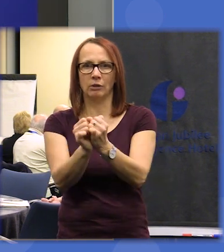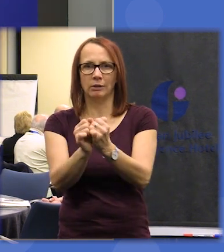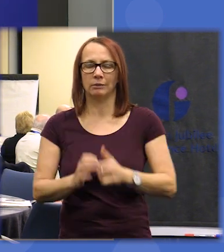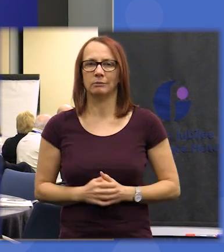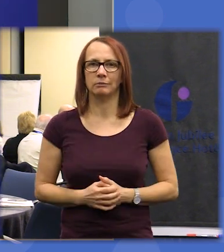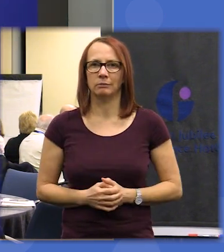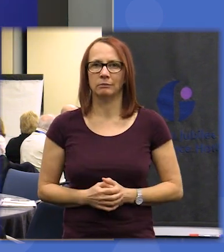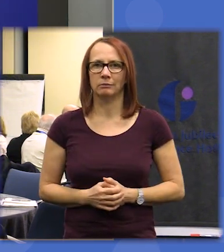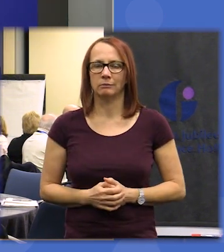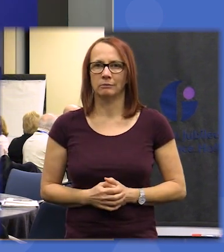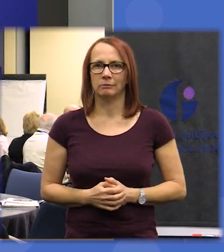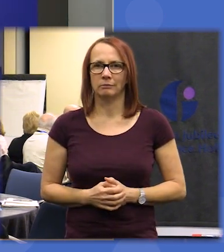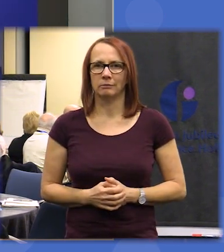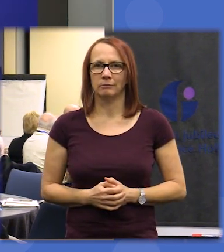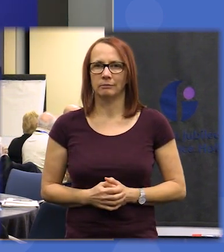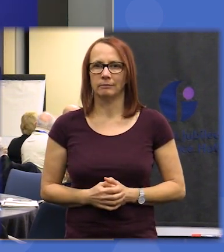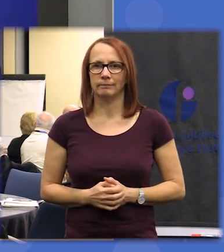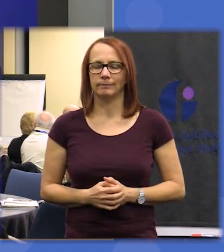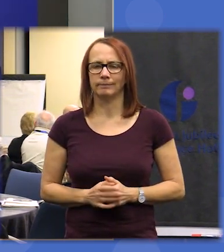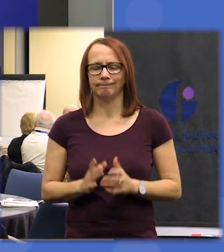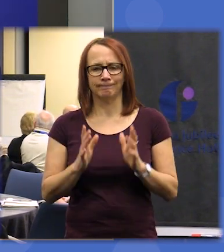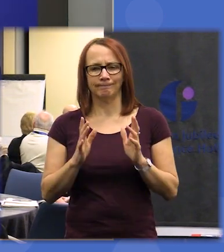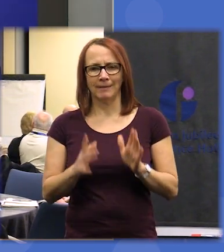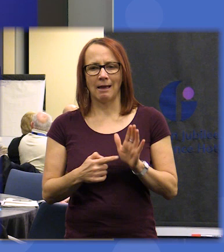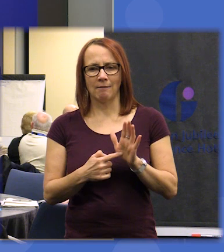that I think the power is now in your hands